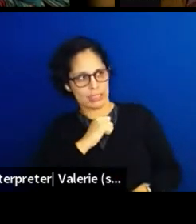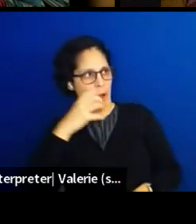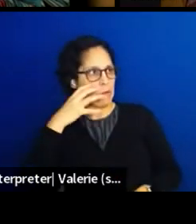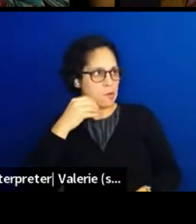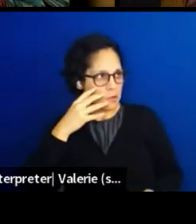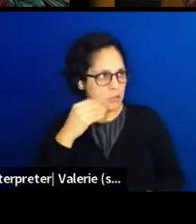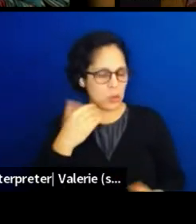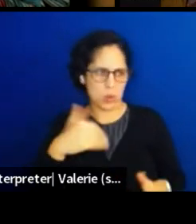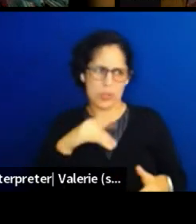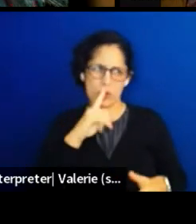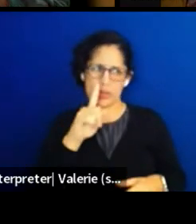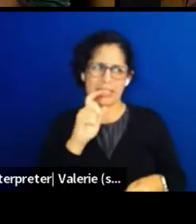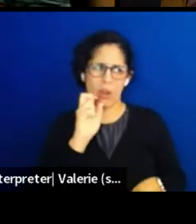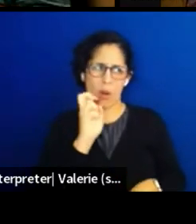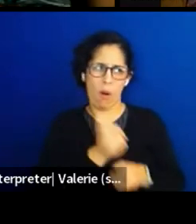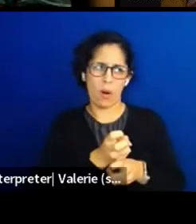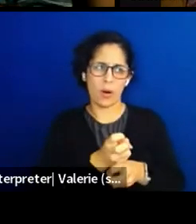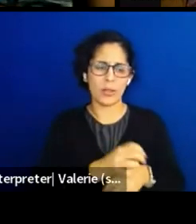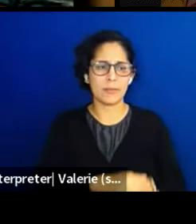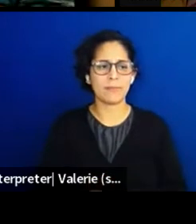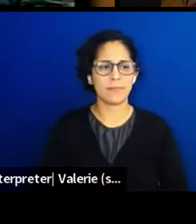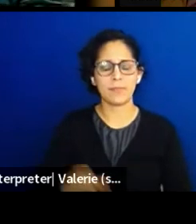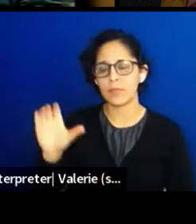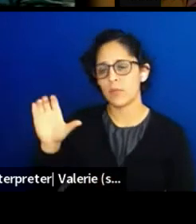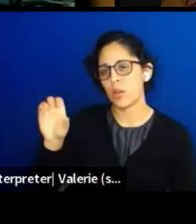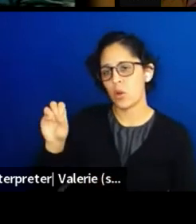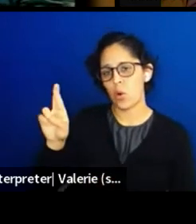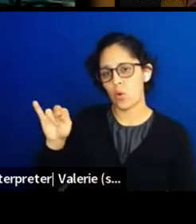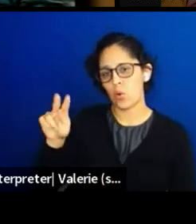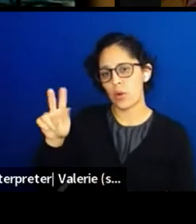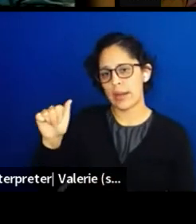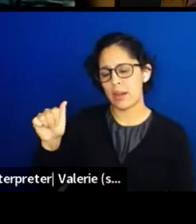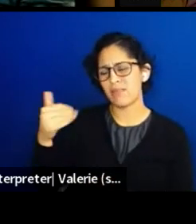Thank you for speaking honestly about that reality,